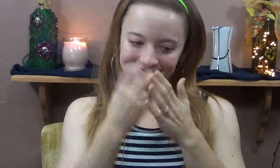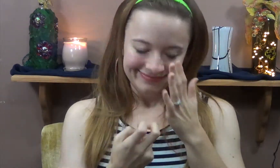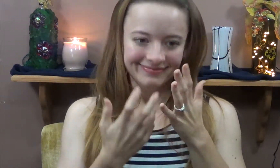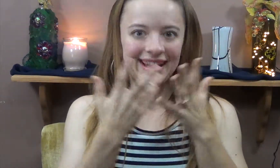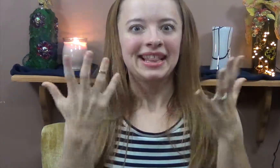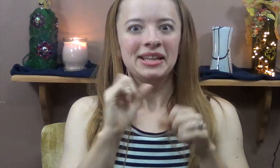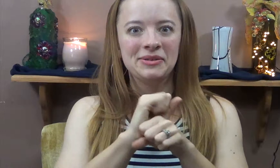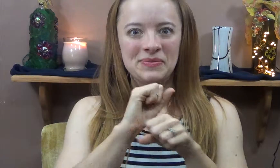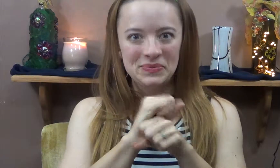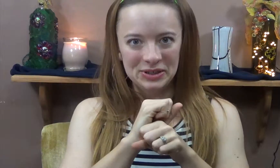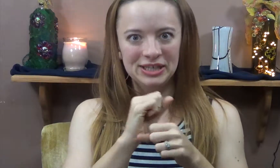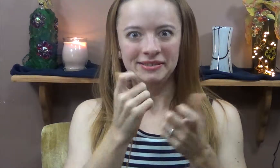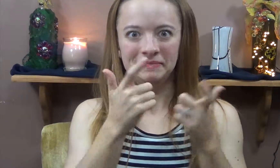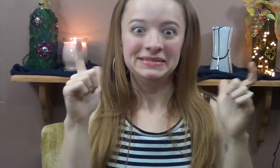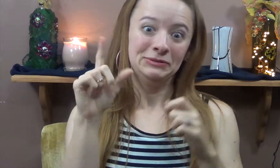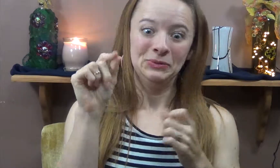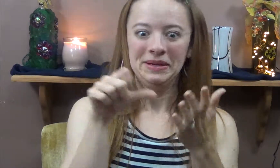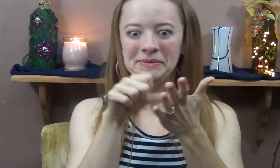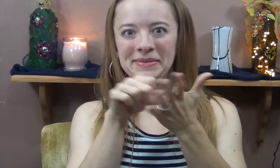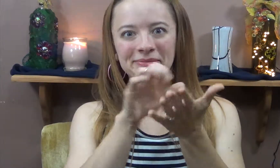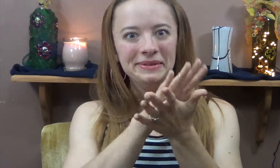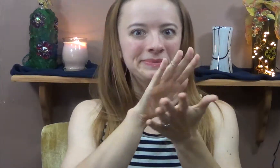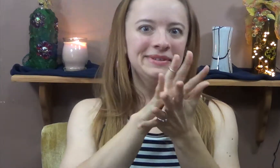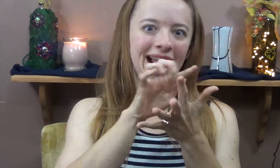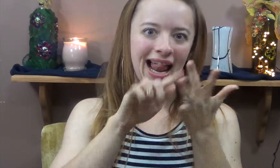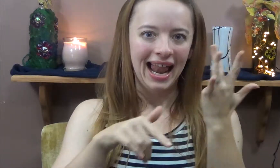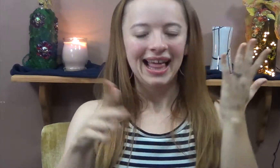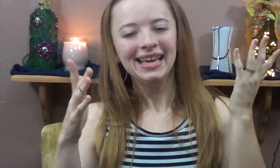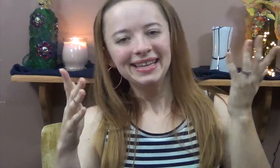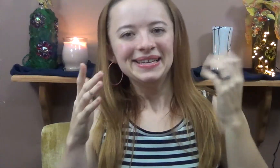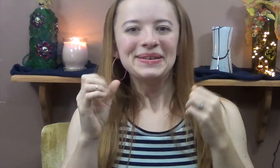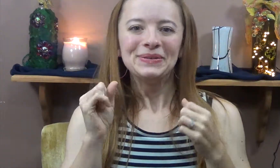its a little bit more serious. I have a lot more work. I have a 20 page